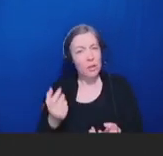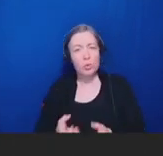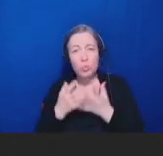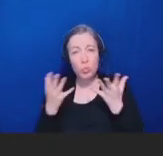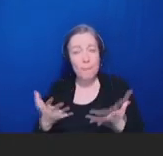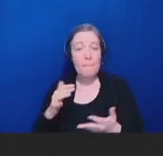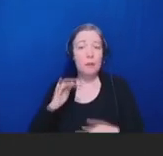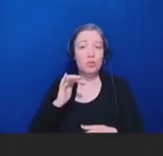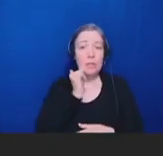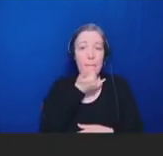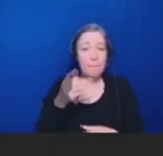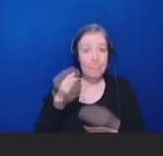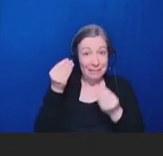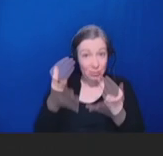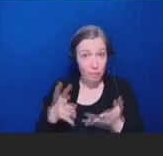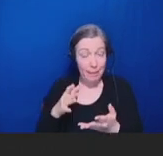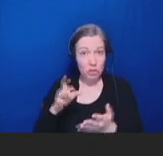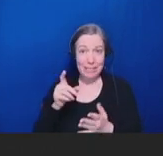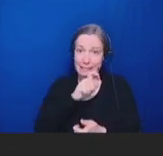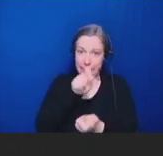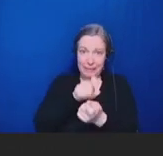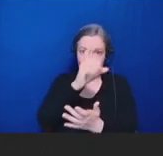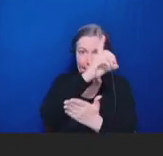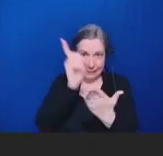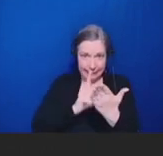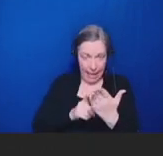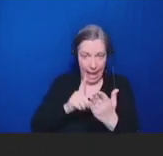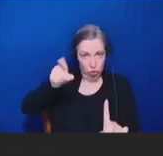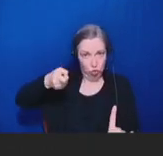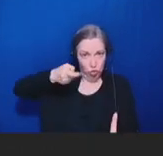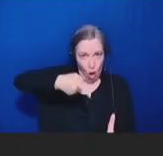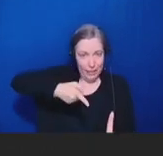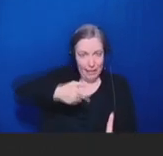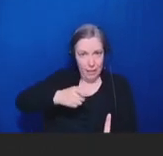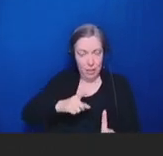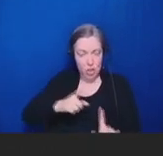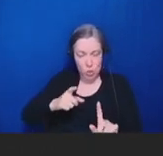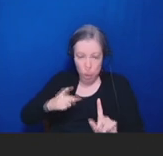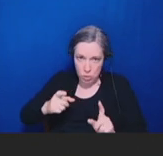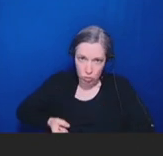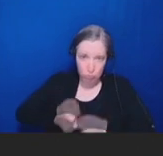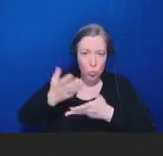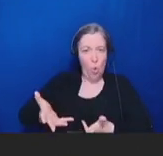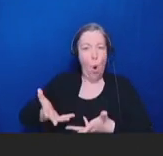is designed or targeted, defending the plains of distrust in the government, it'll require